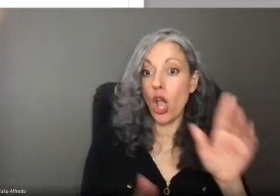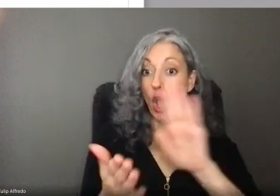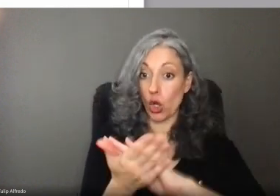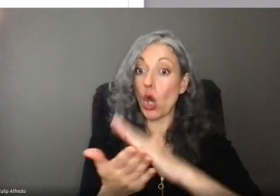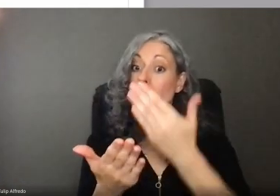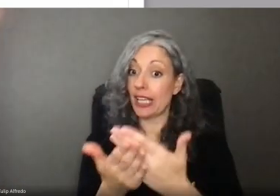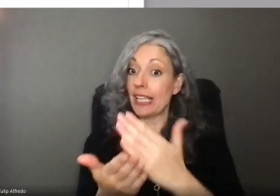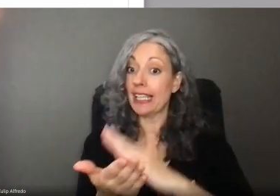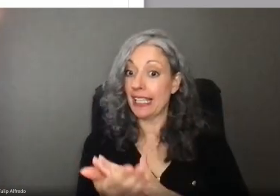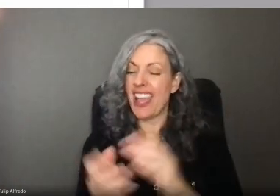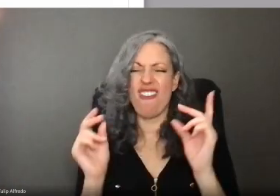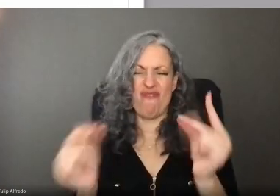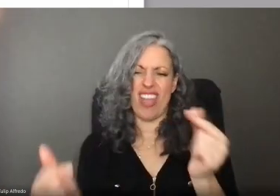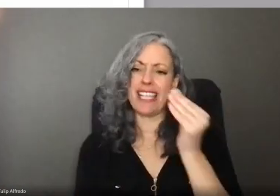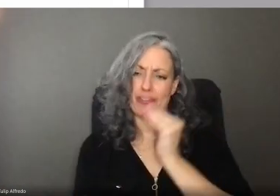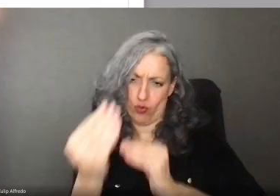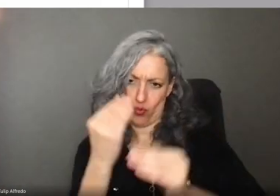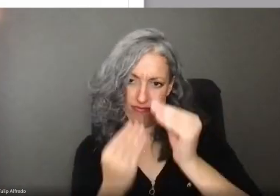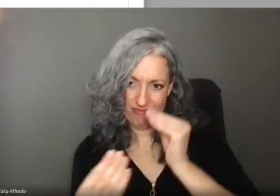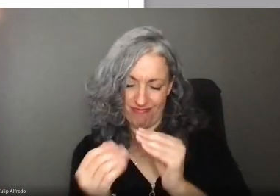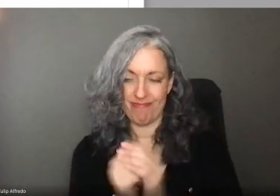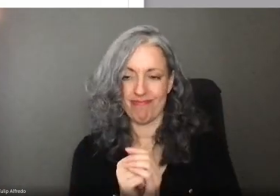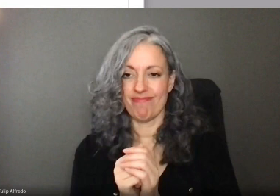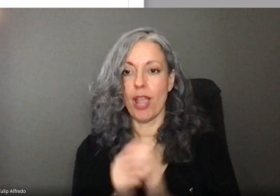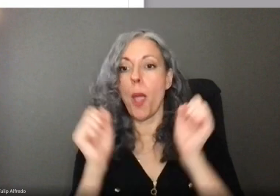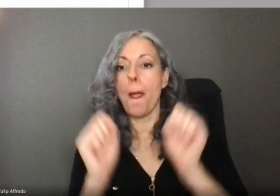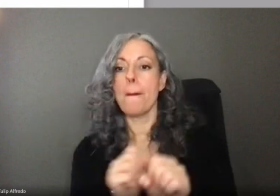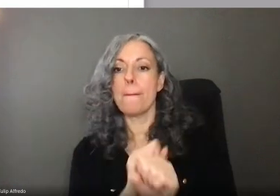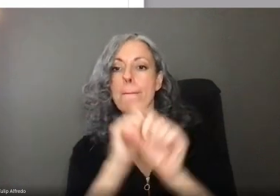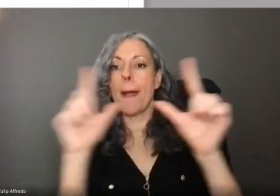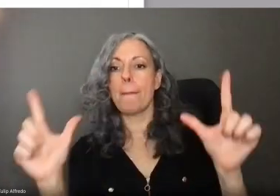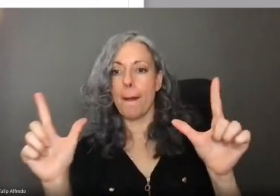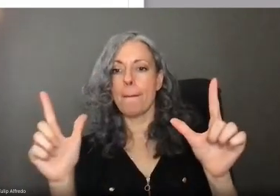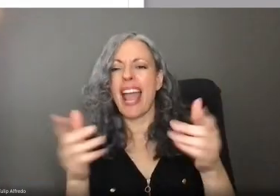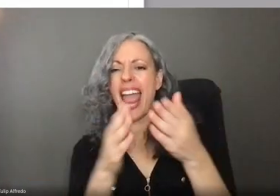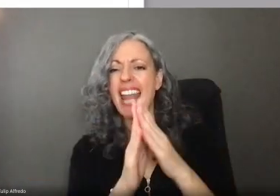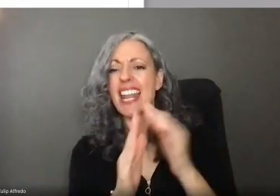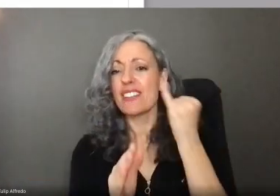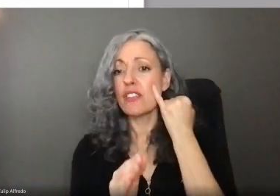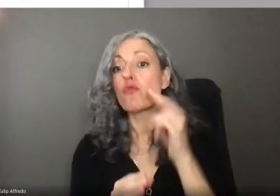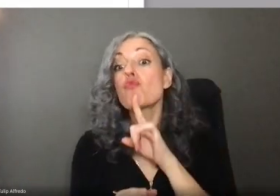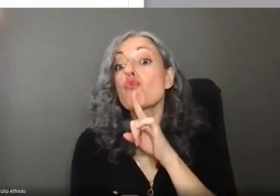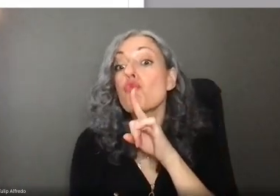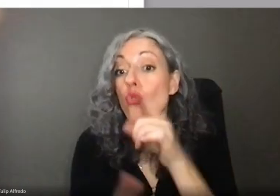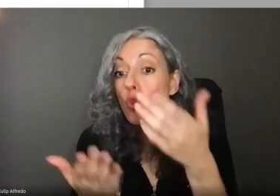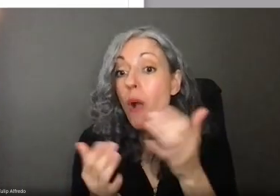Cook fast food. A pop of window opens and asks if you're sure you want to select this code.